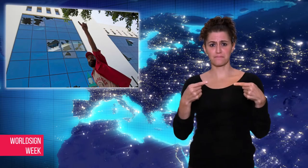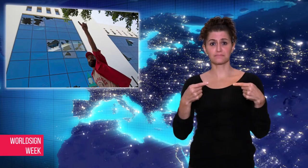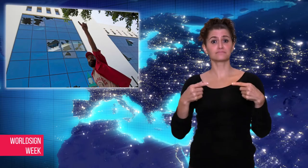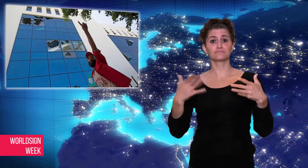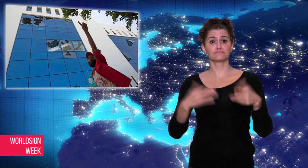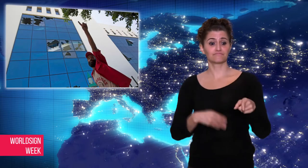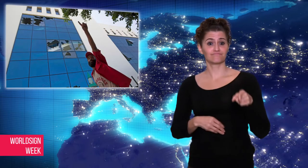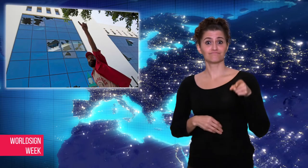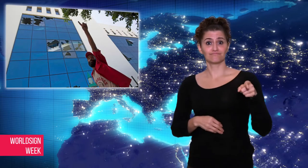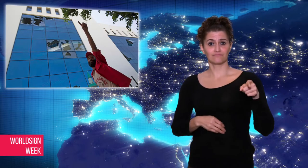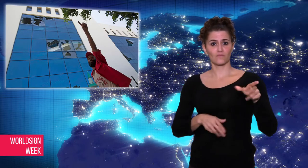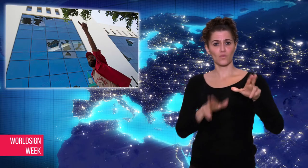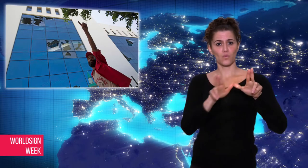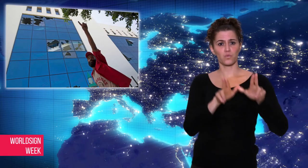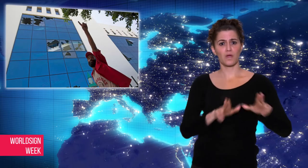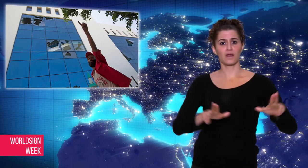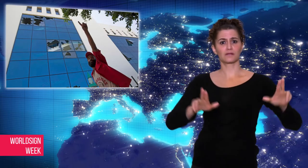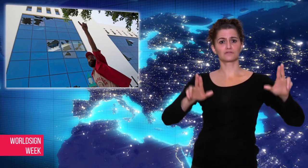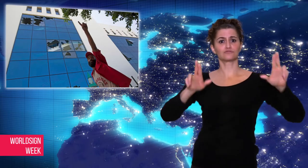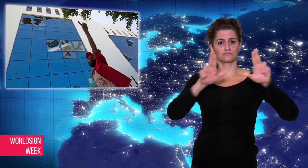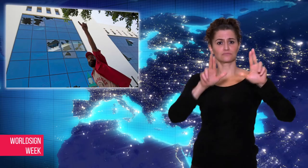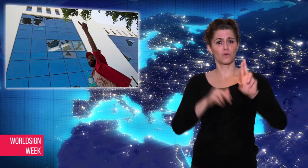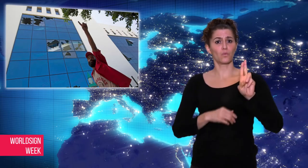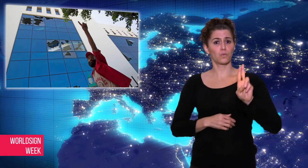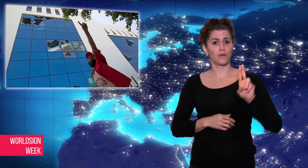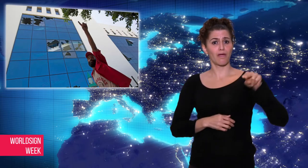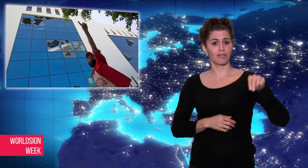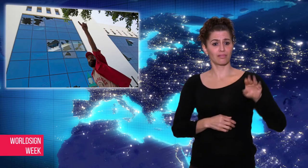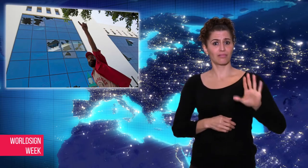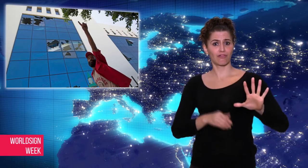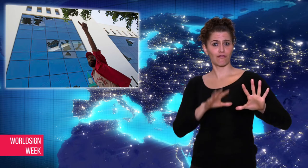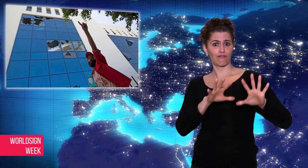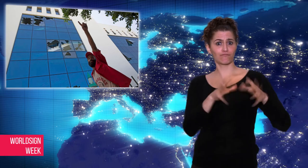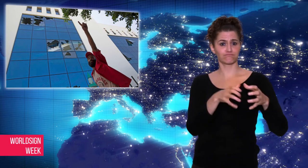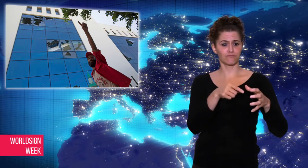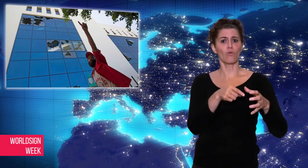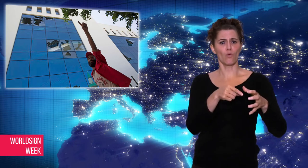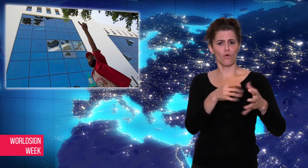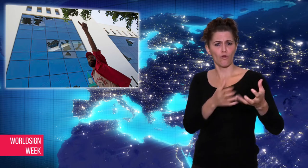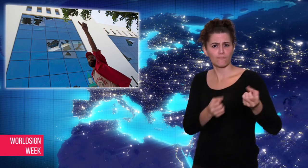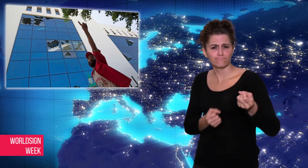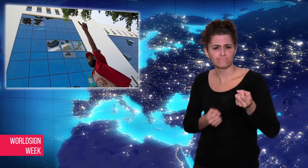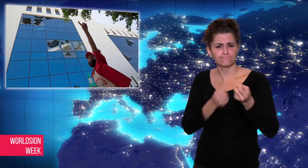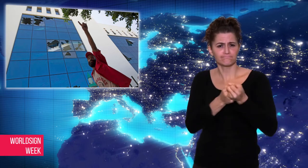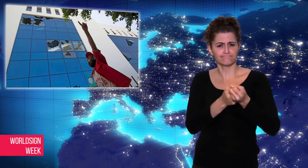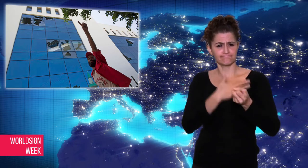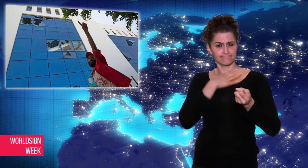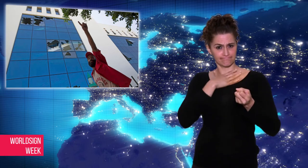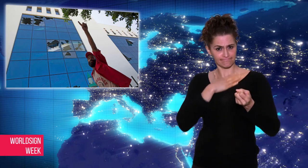favours democracy and the former